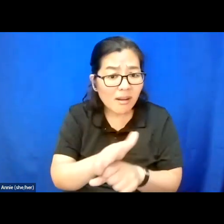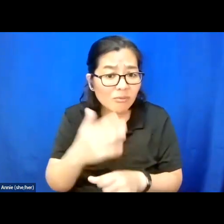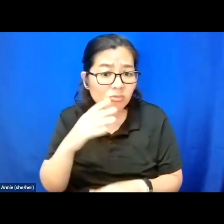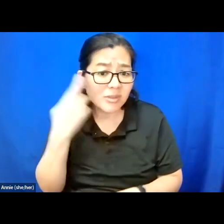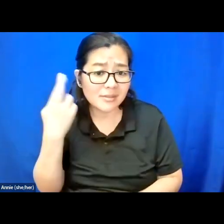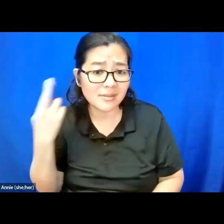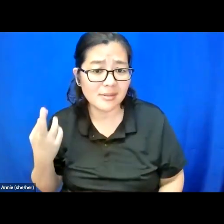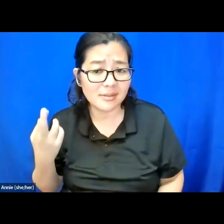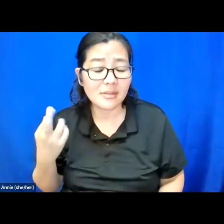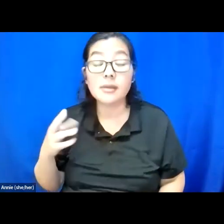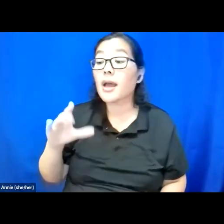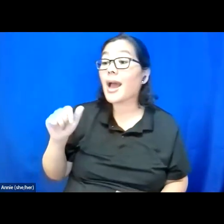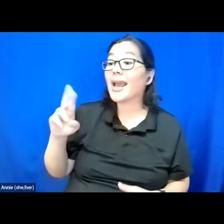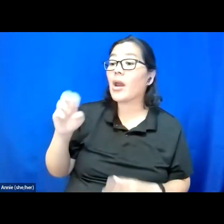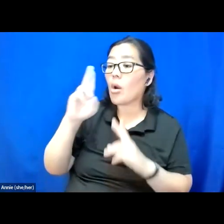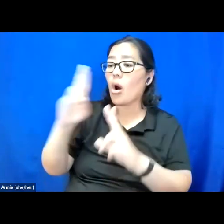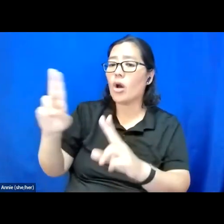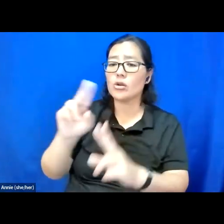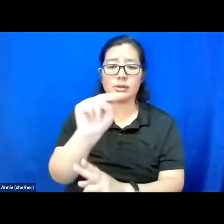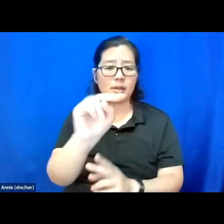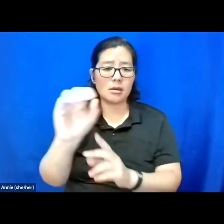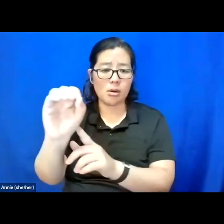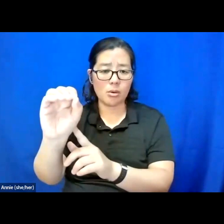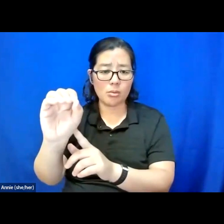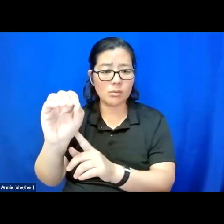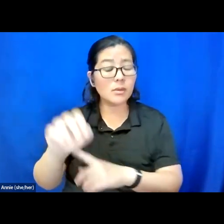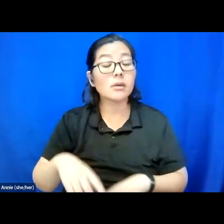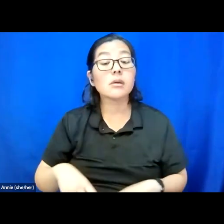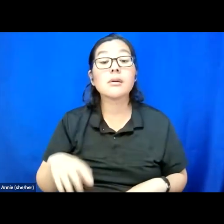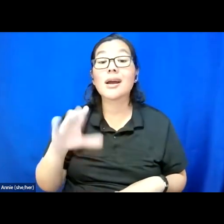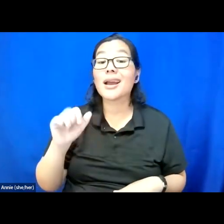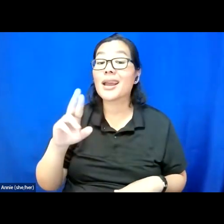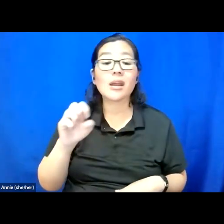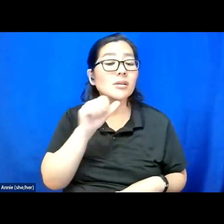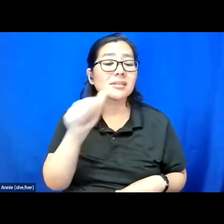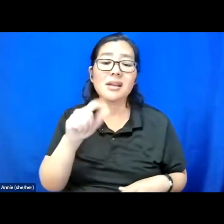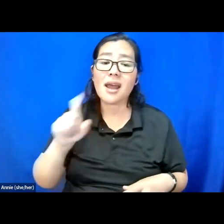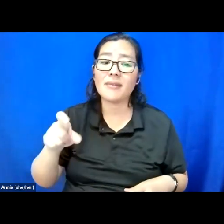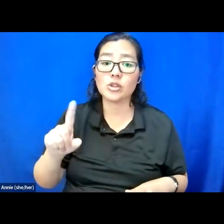Care honors the no. Care also doesn't just have to accept anything.